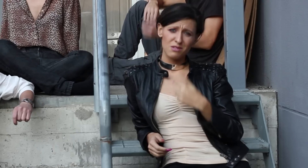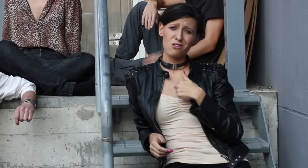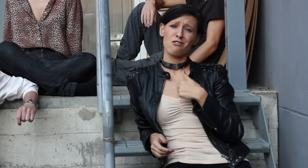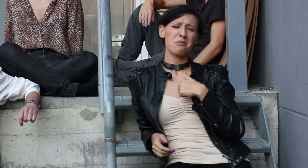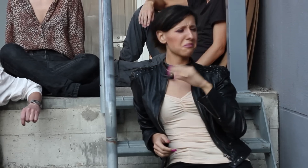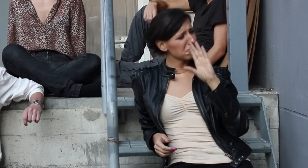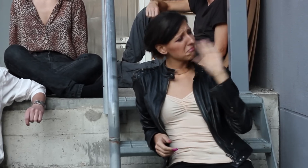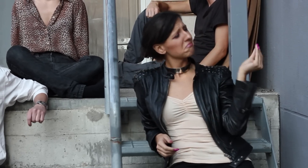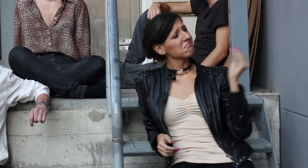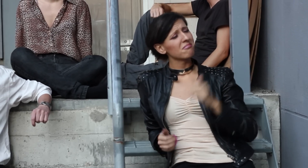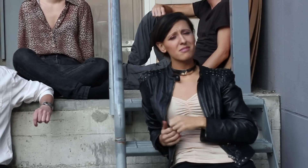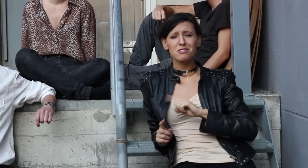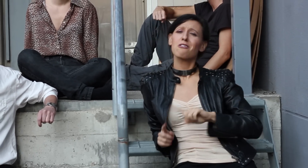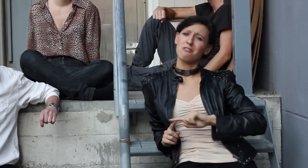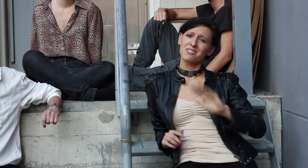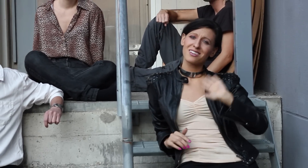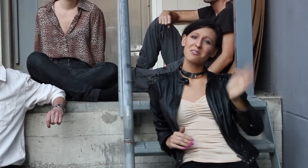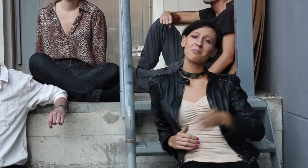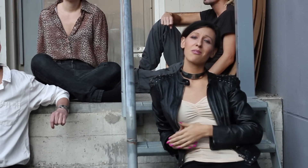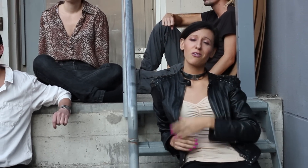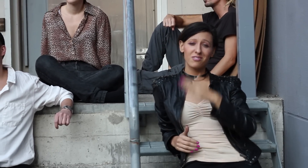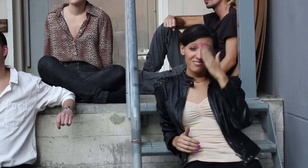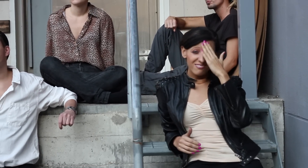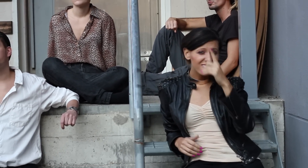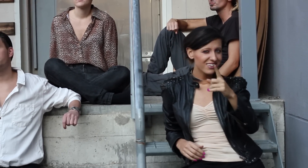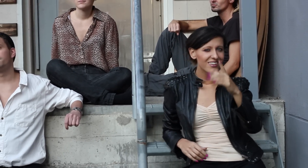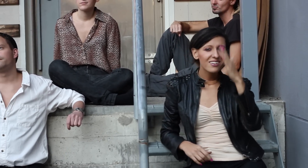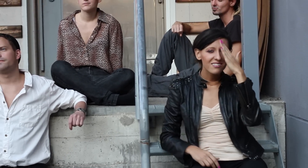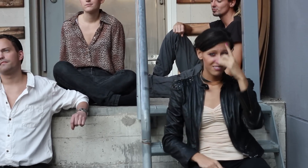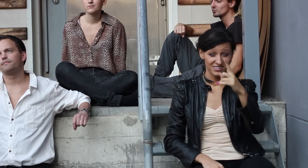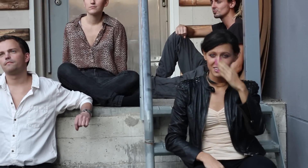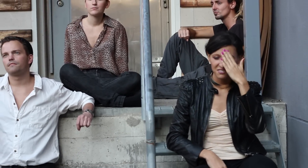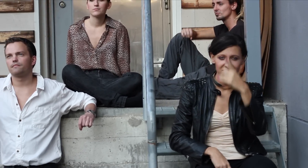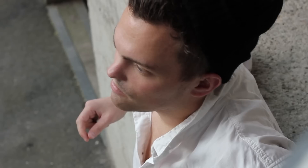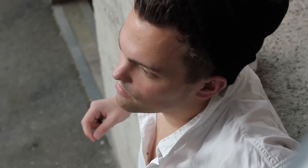Yes, I've been black but when I come back you'll know know know